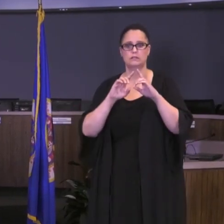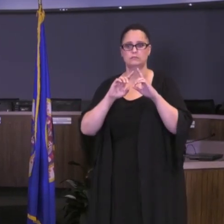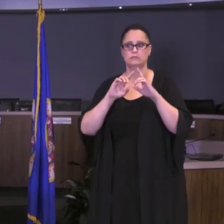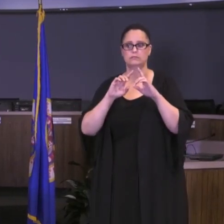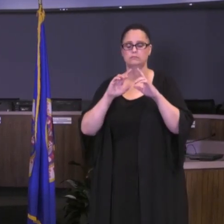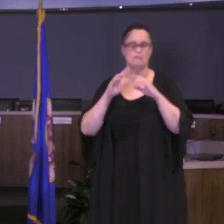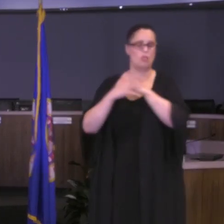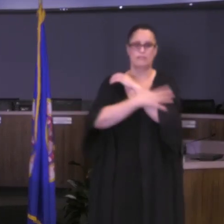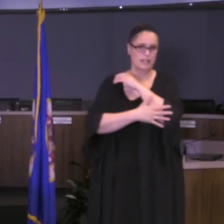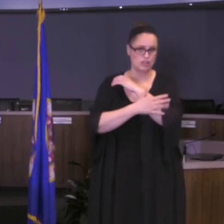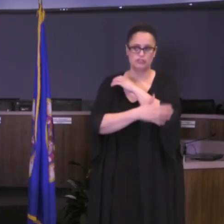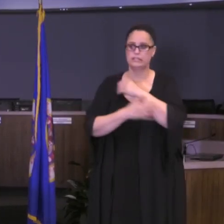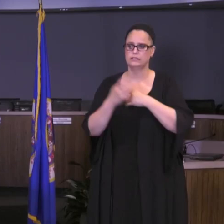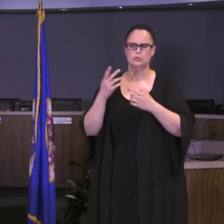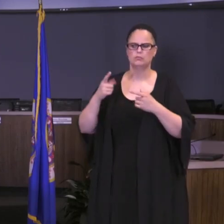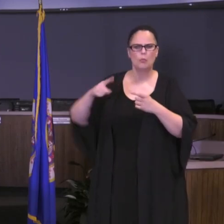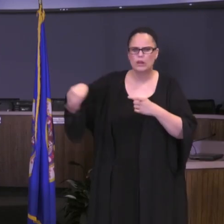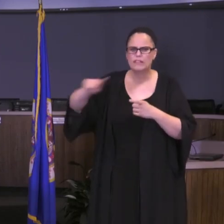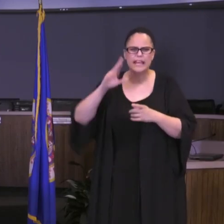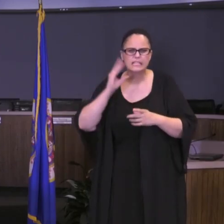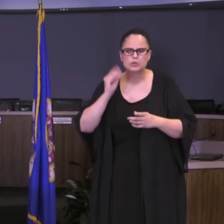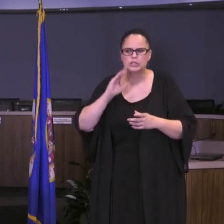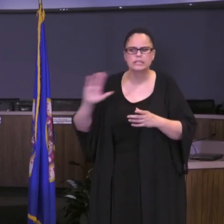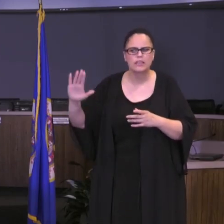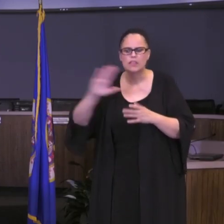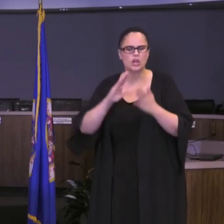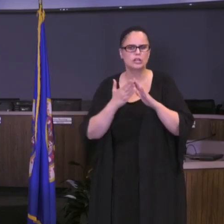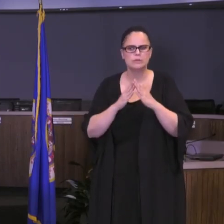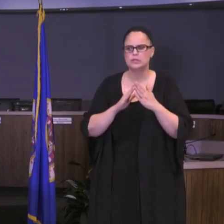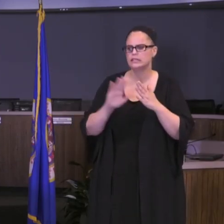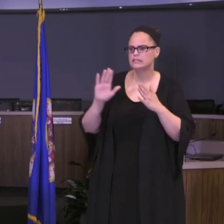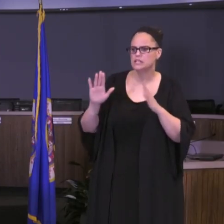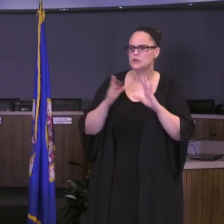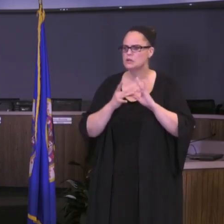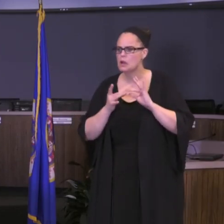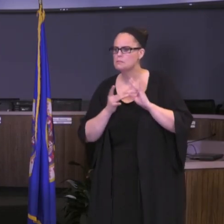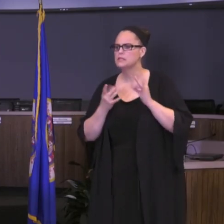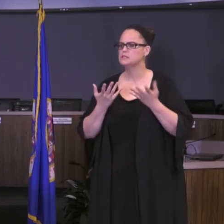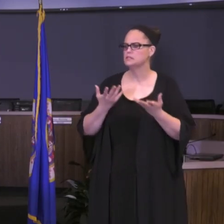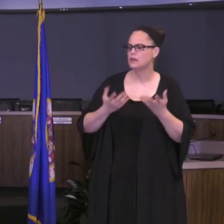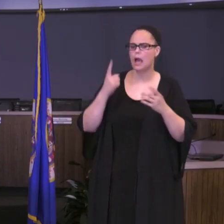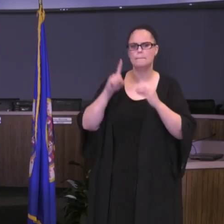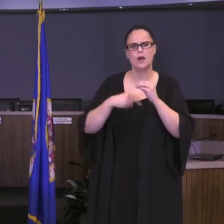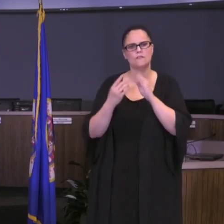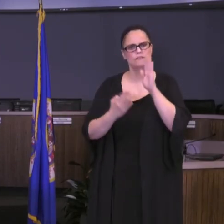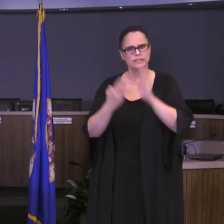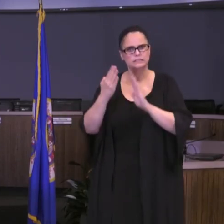their communities as well. Some of them have come back as well in a face-to-face fashion, of course, greatly reducing the